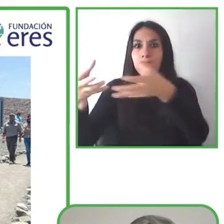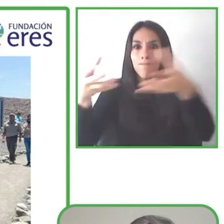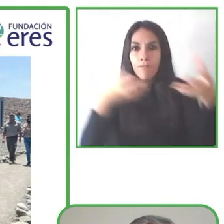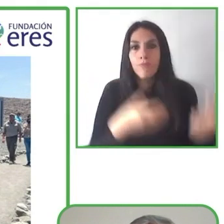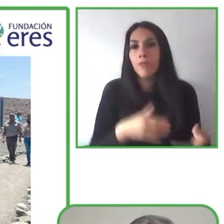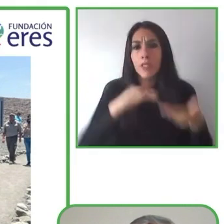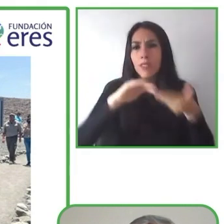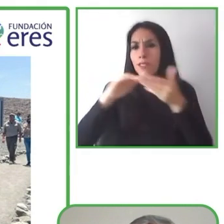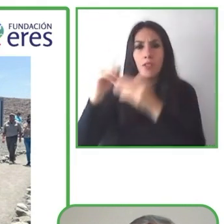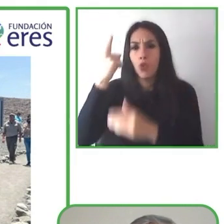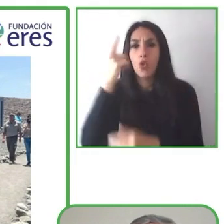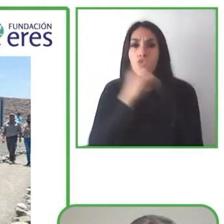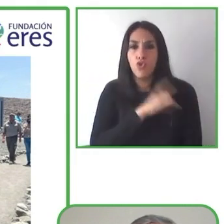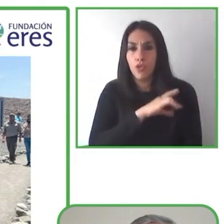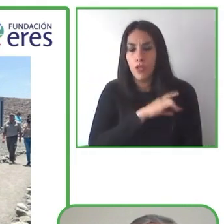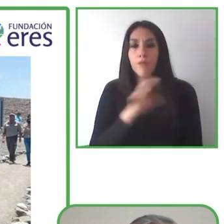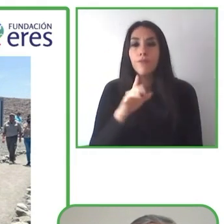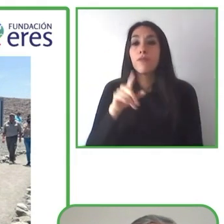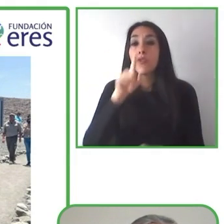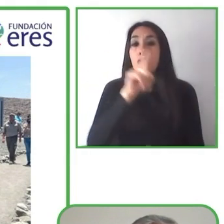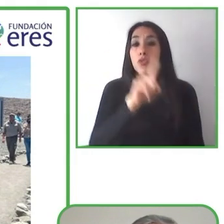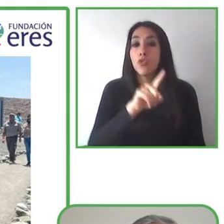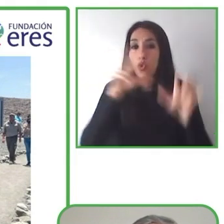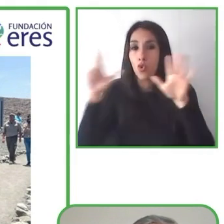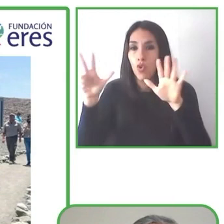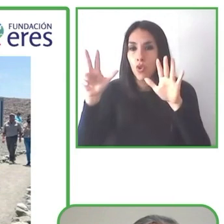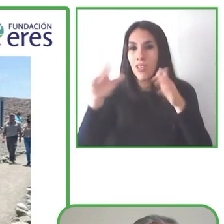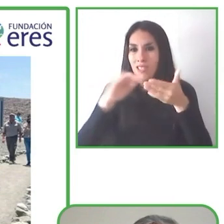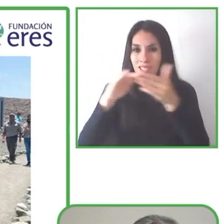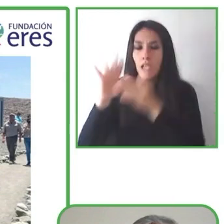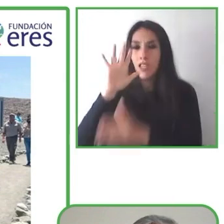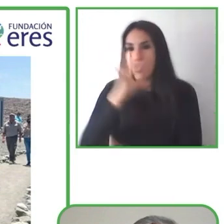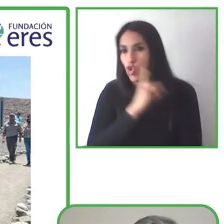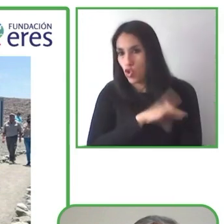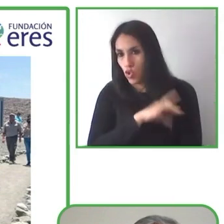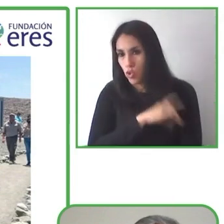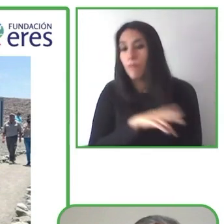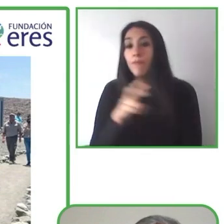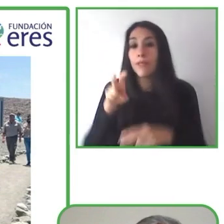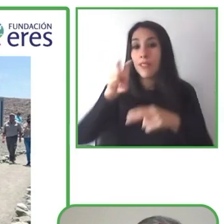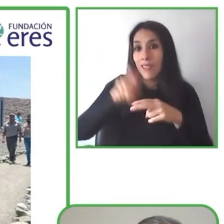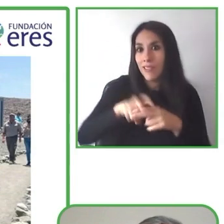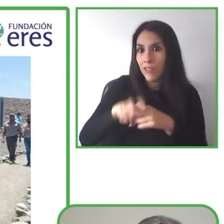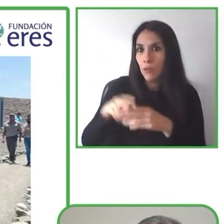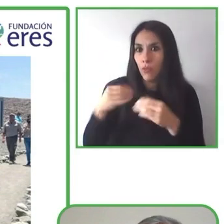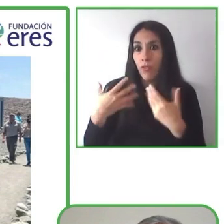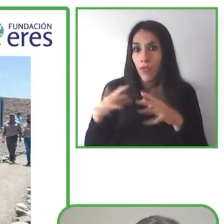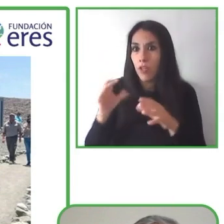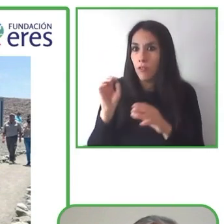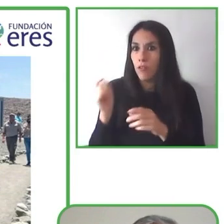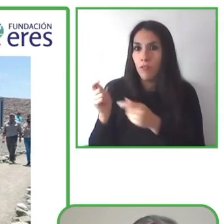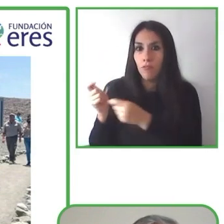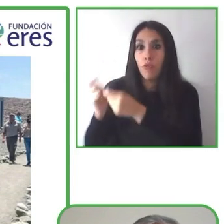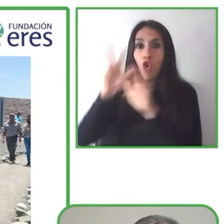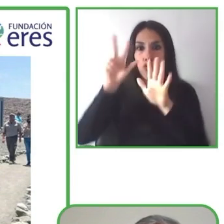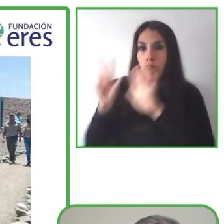and we are increasing our numbers throughout the country. We've been able to partner with different organizations and different parks